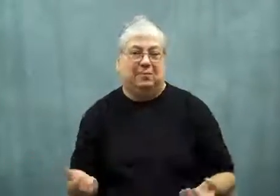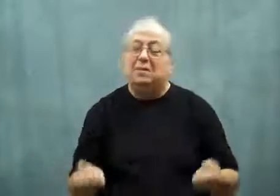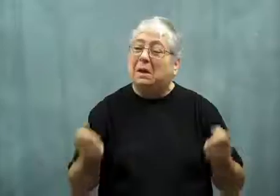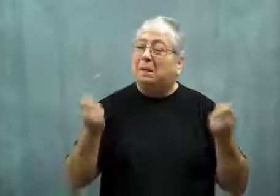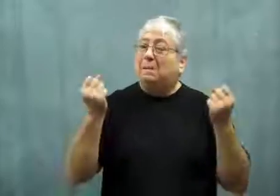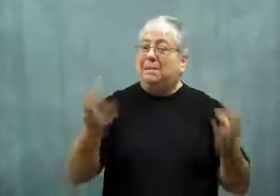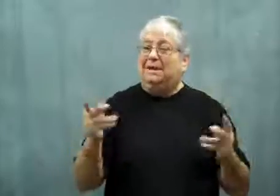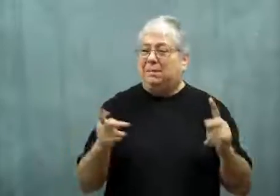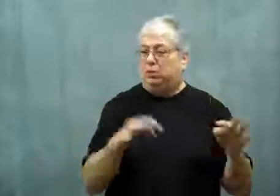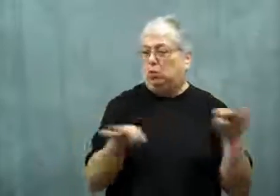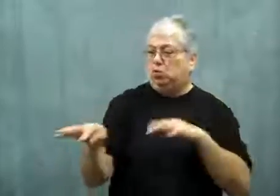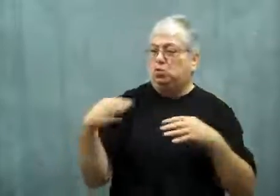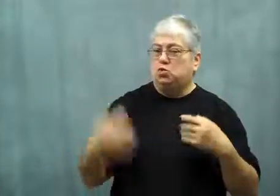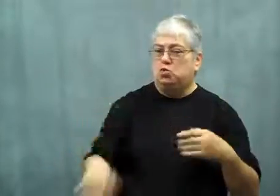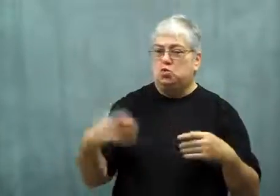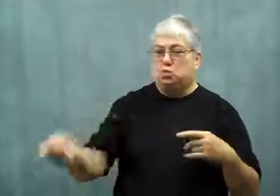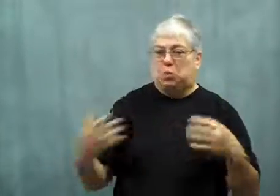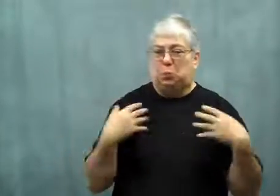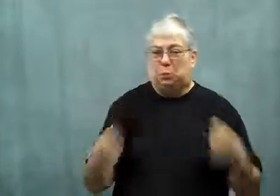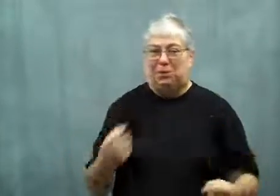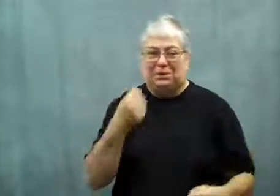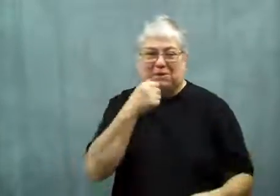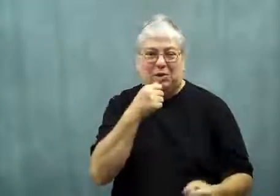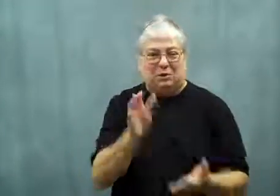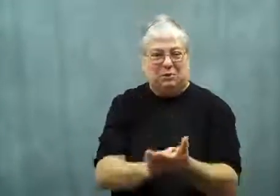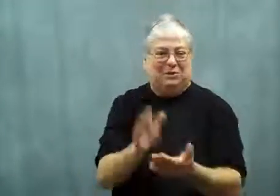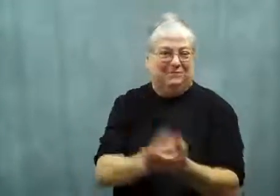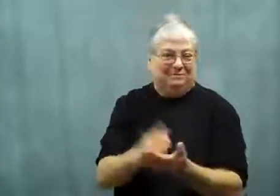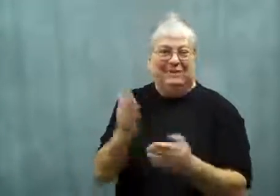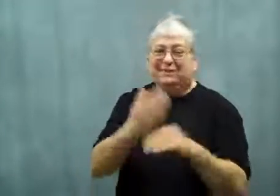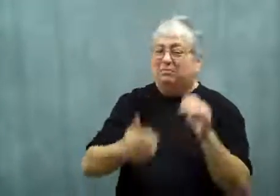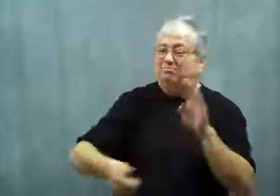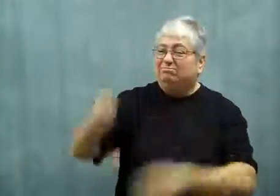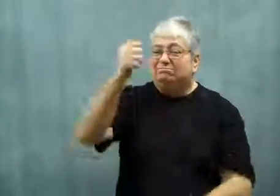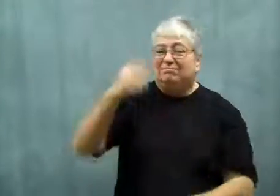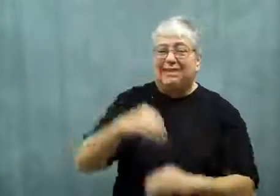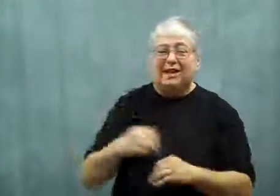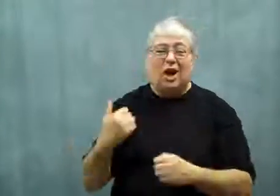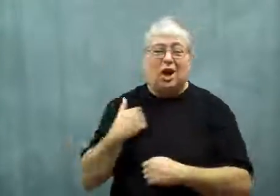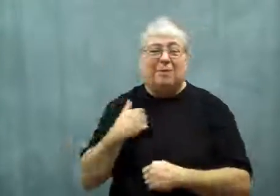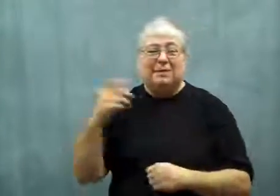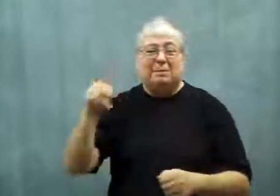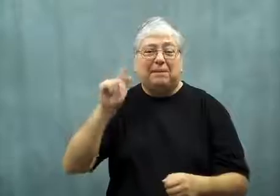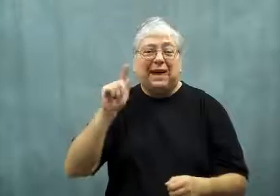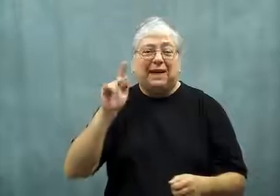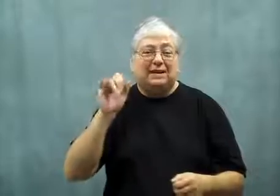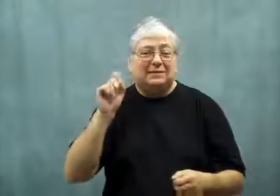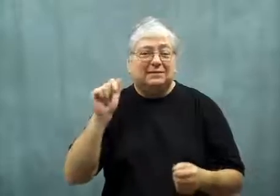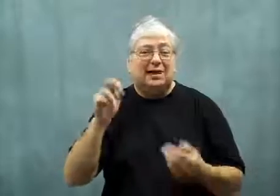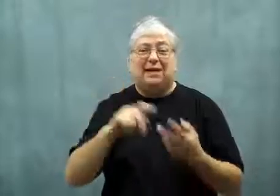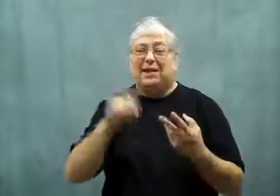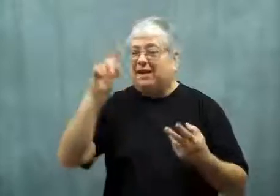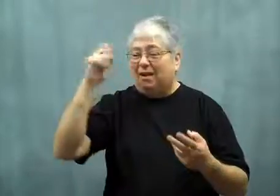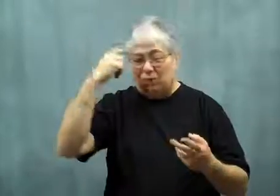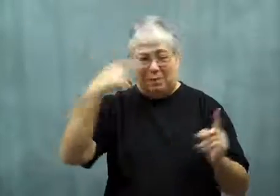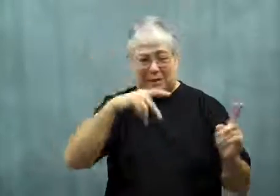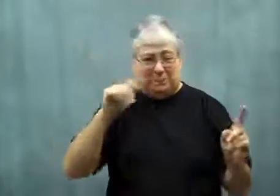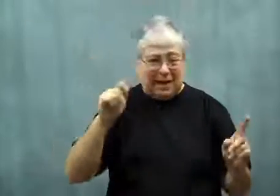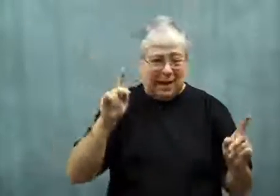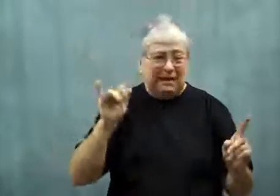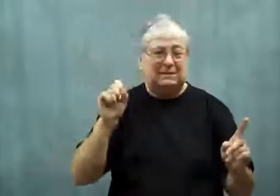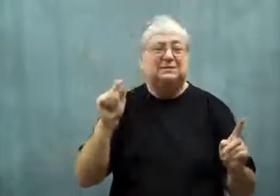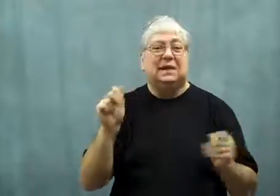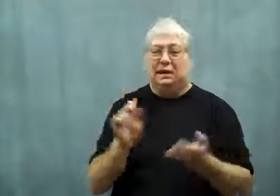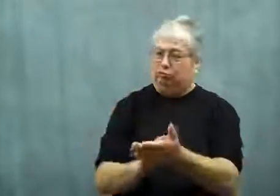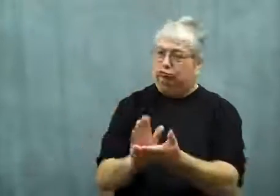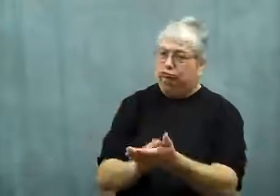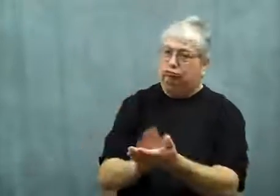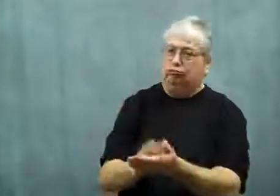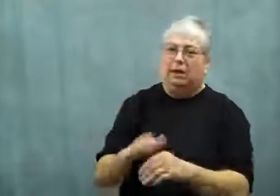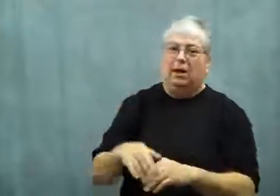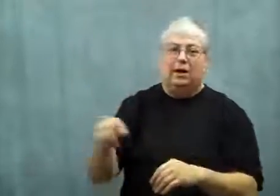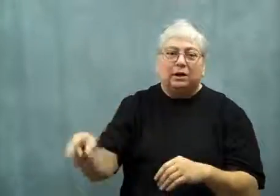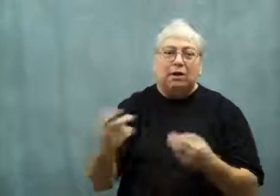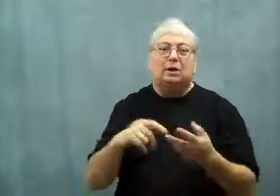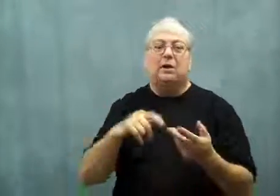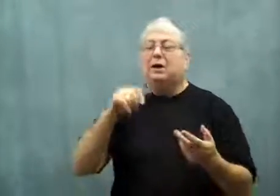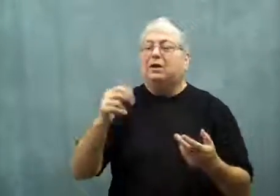Many have praised Malala's bravery.